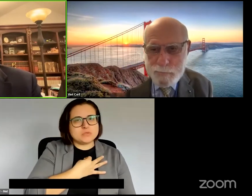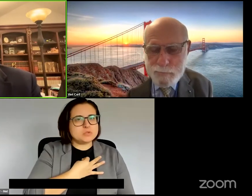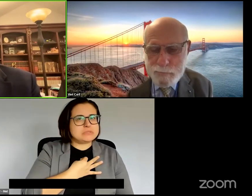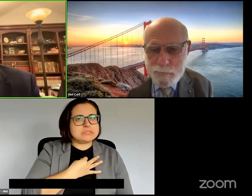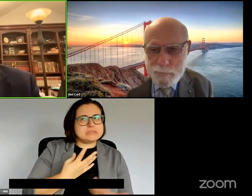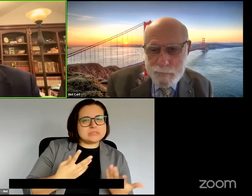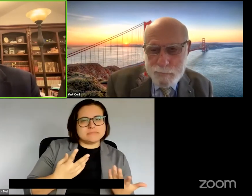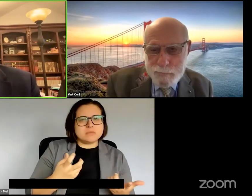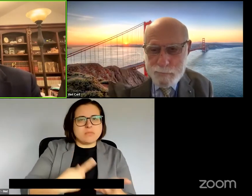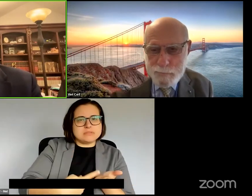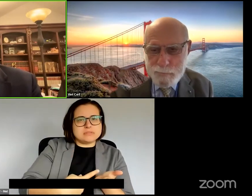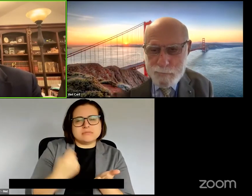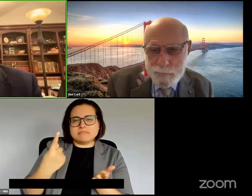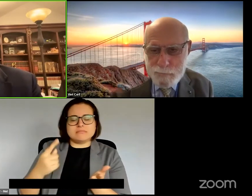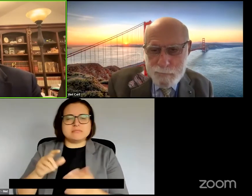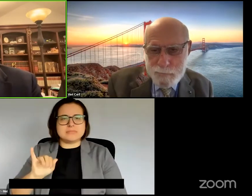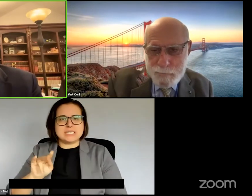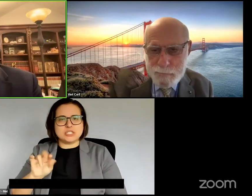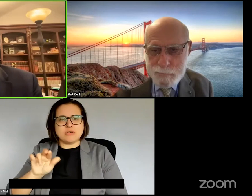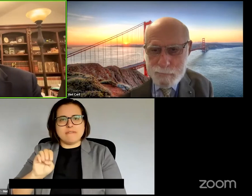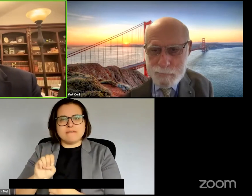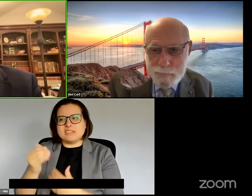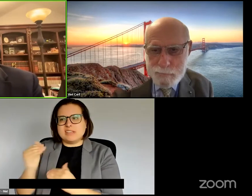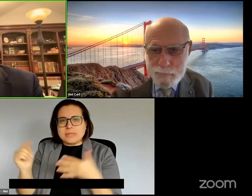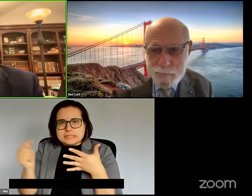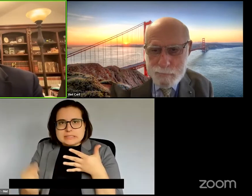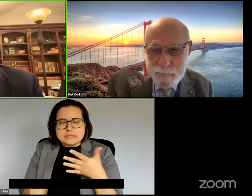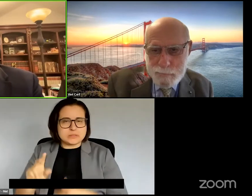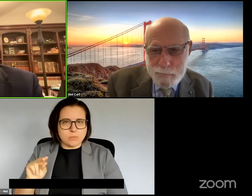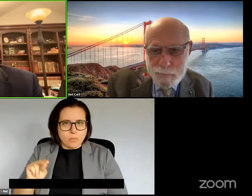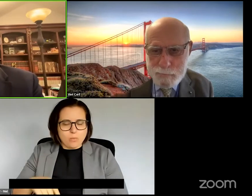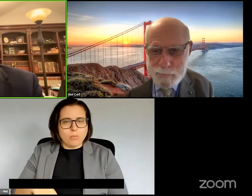going to go into interface than just what we talked about but we do want to try to get